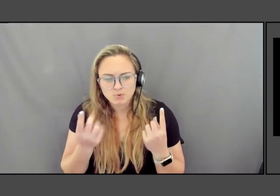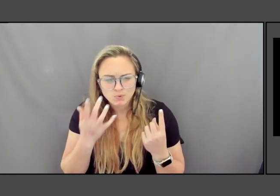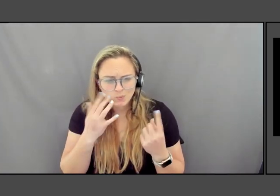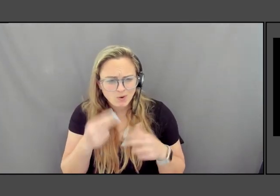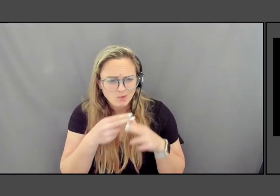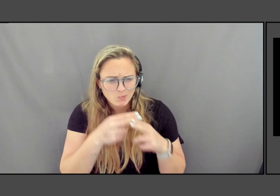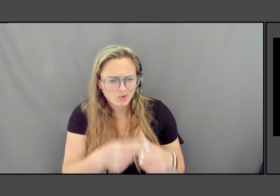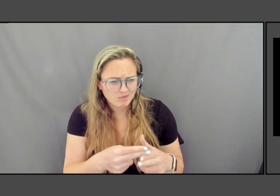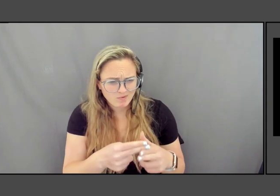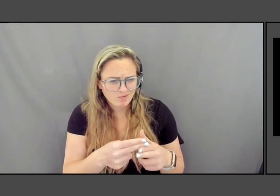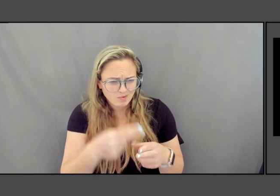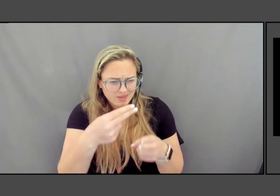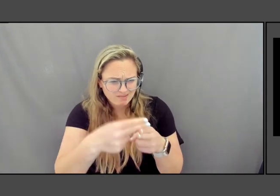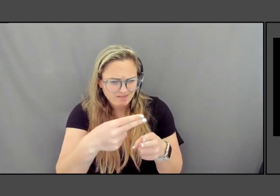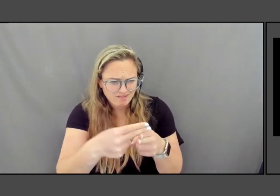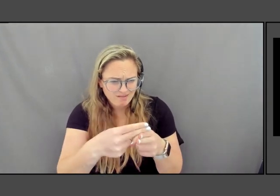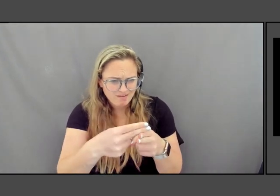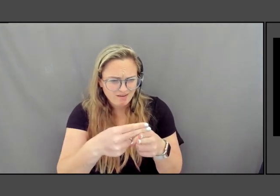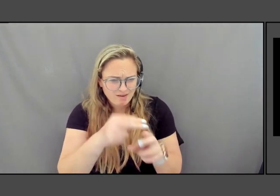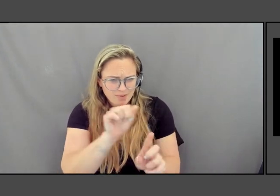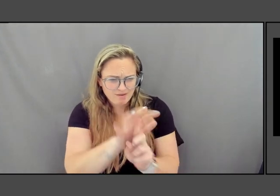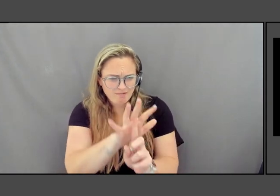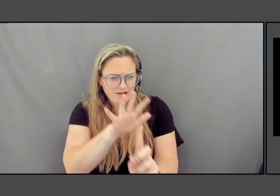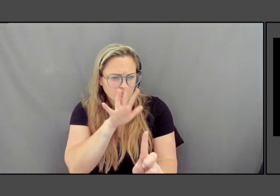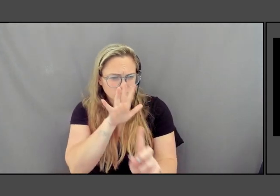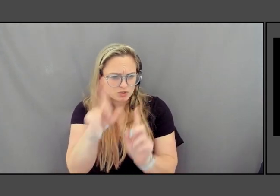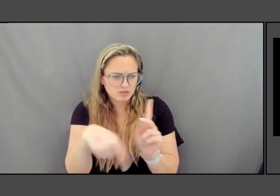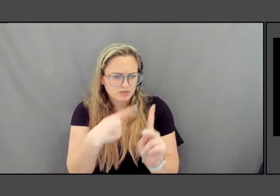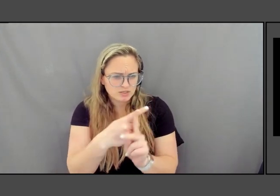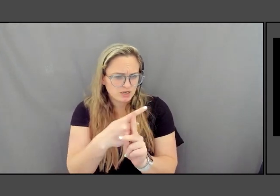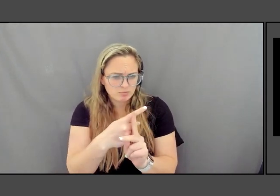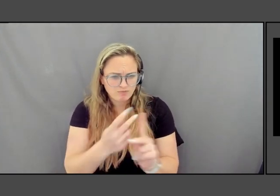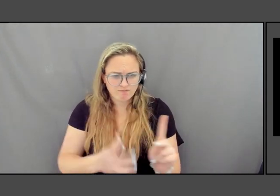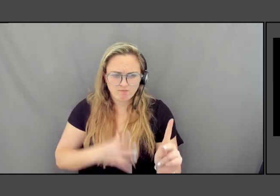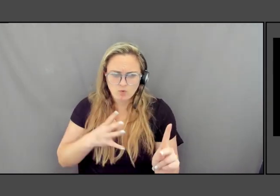an abstract type of formal way of bringing up someone's memory